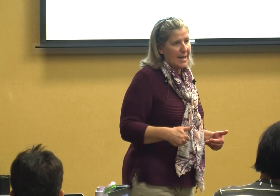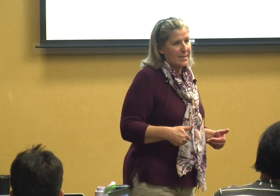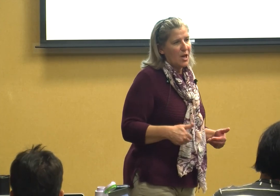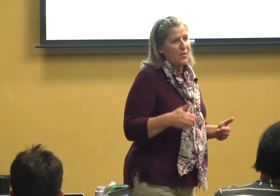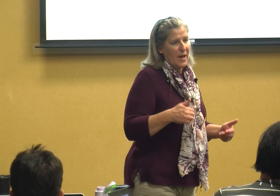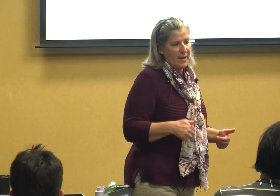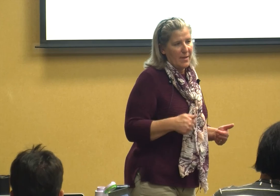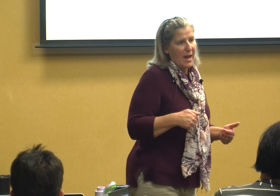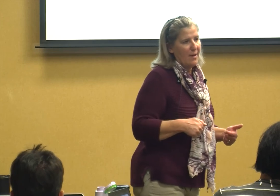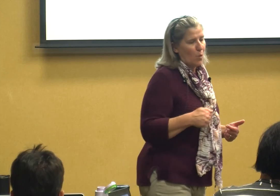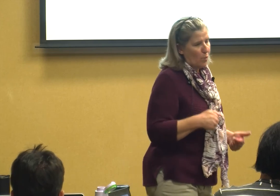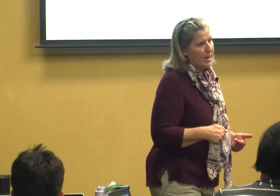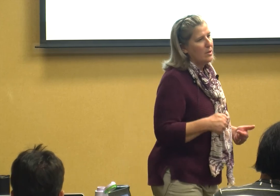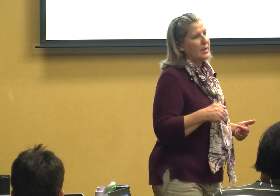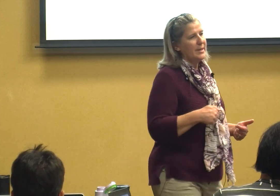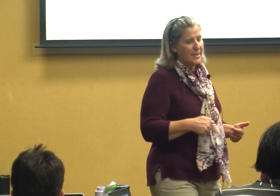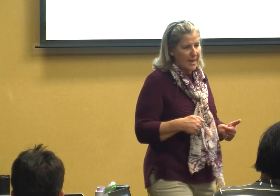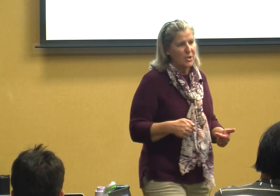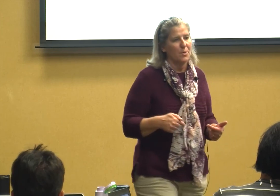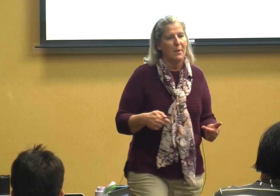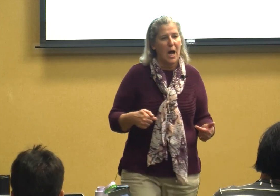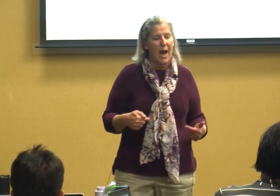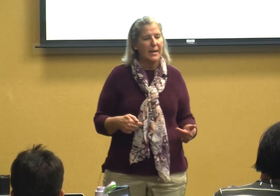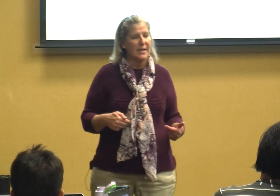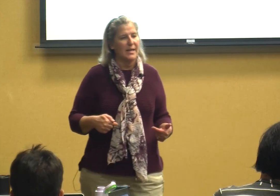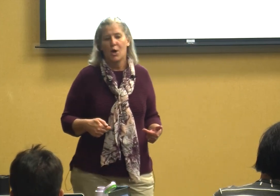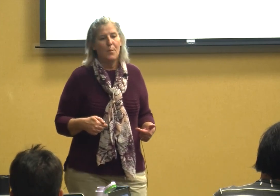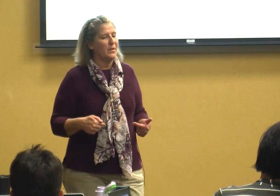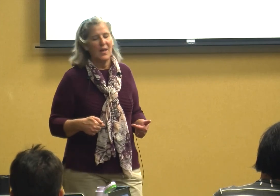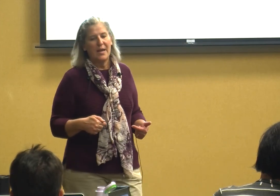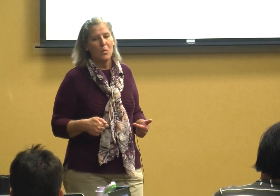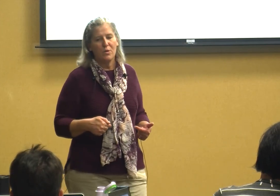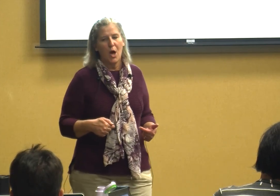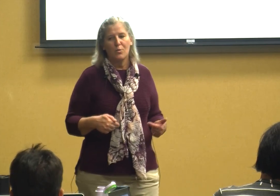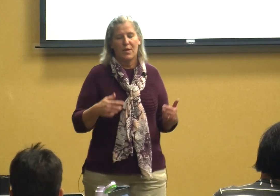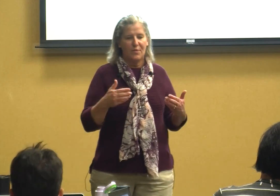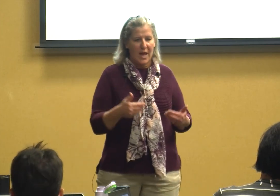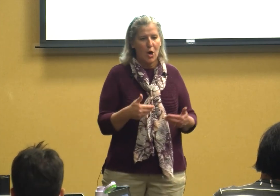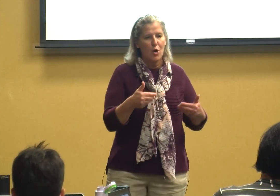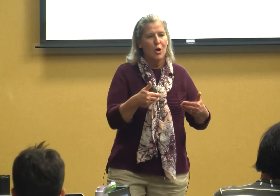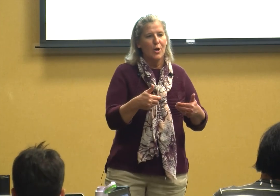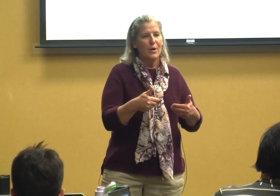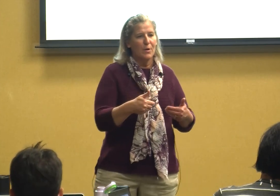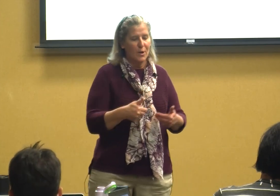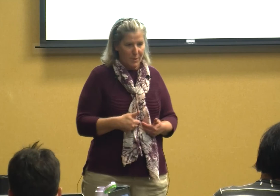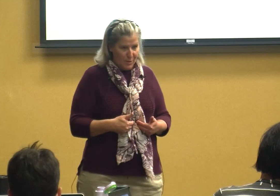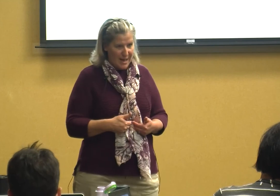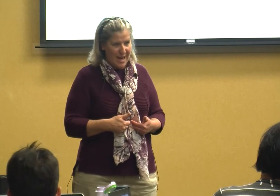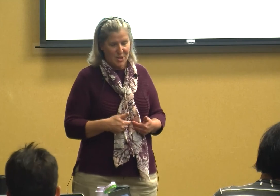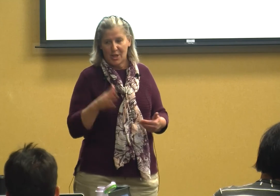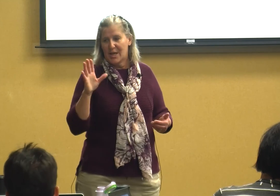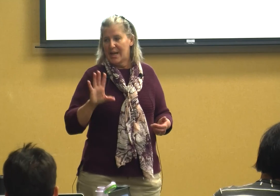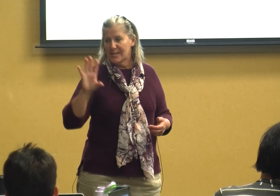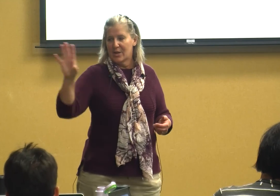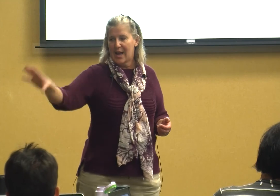they they have a real intention behind it but they don't know that their communication is going to